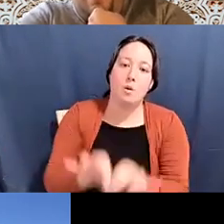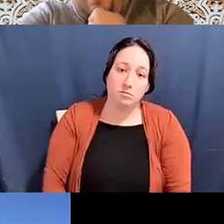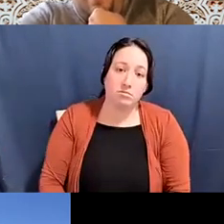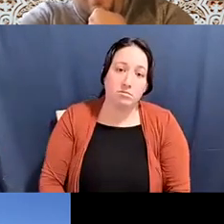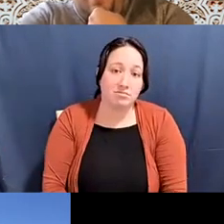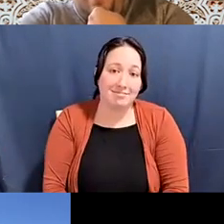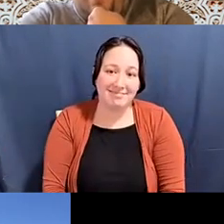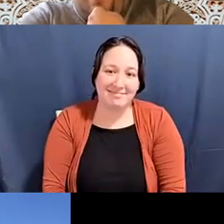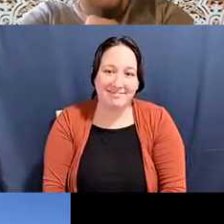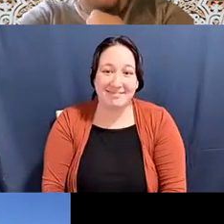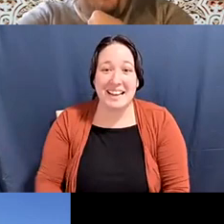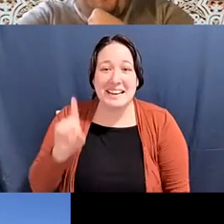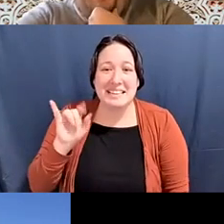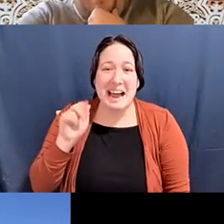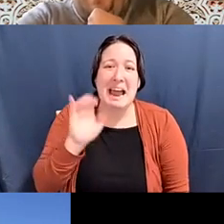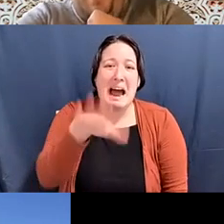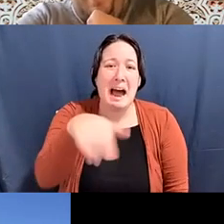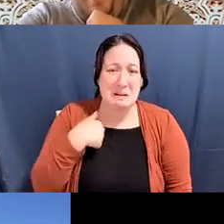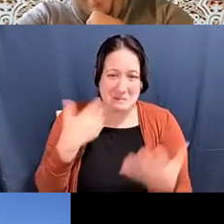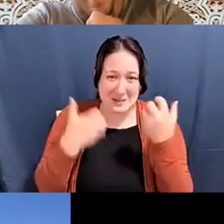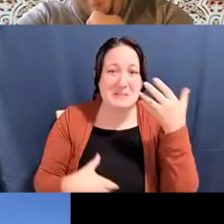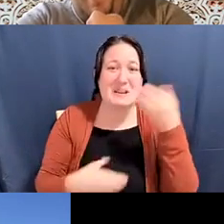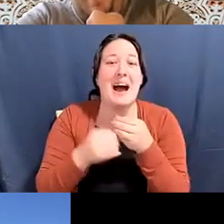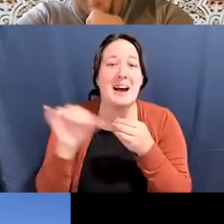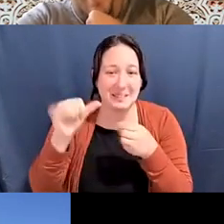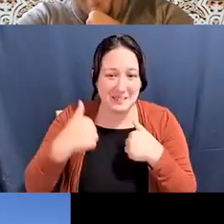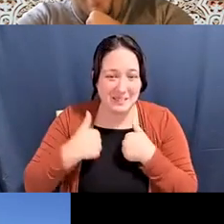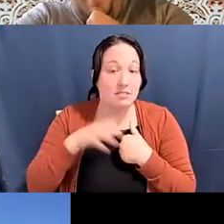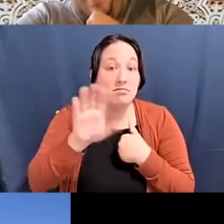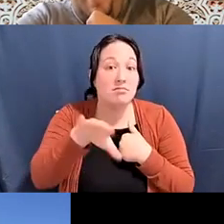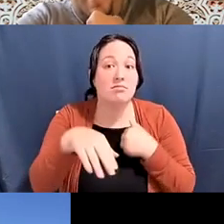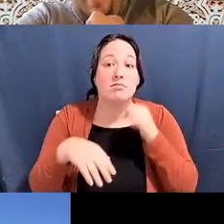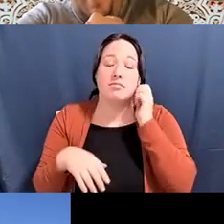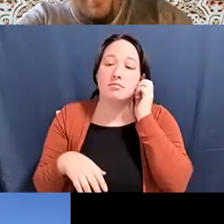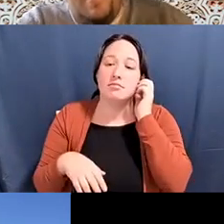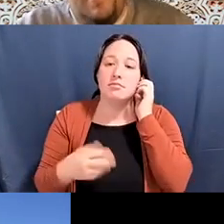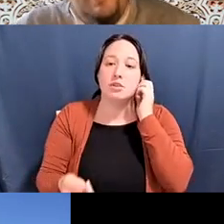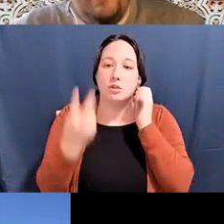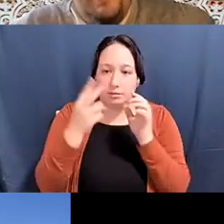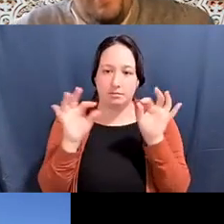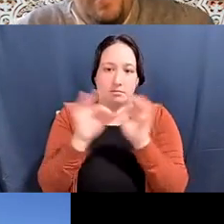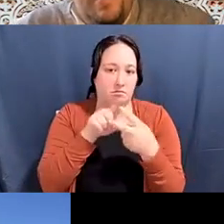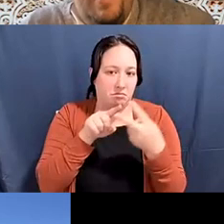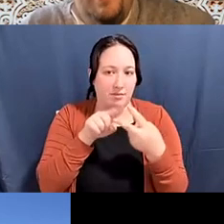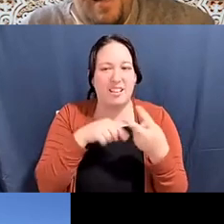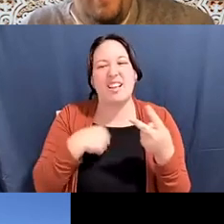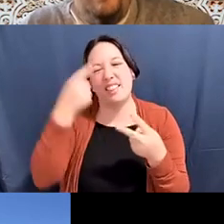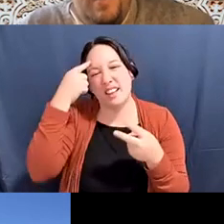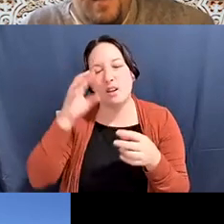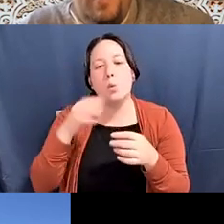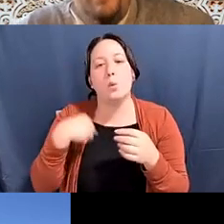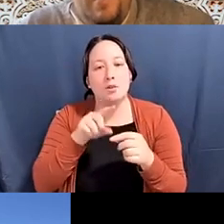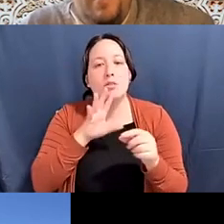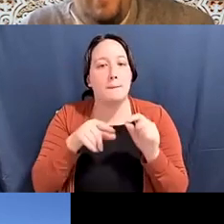Diane Fujino: I can just way in super quickly um two things, you know, one is I really believe in the unity of theory and practices, Katherine saying,